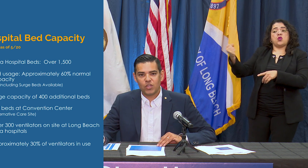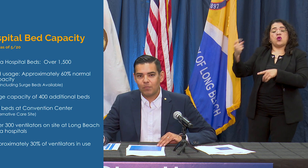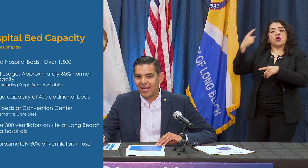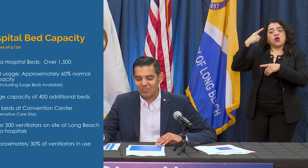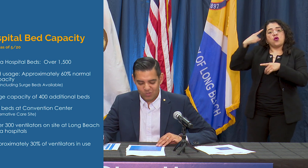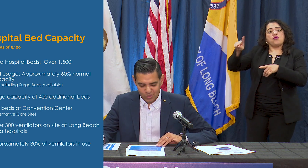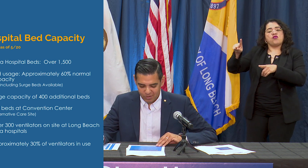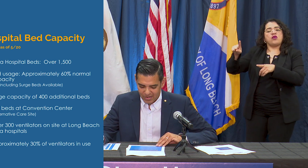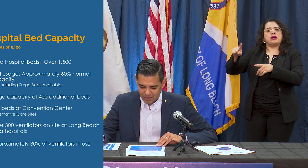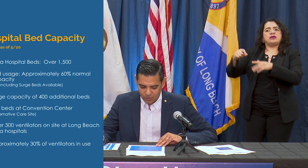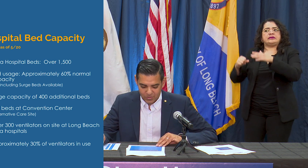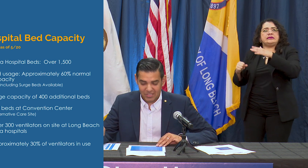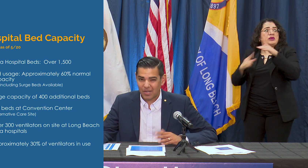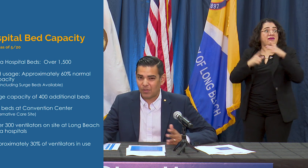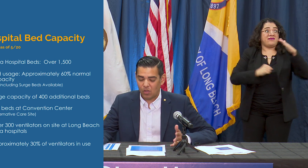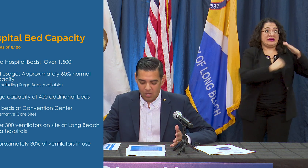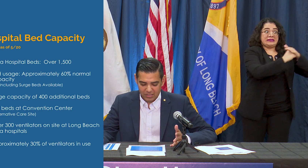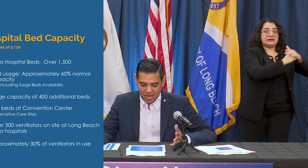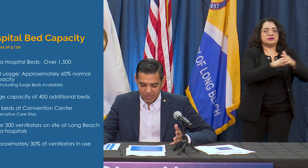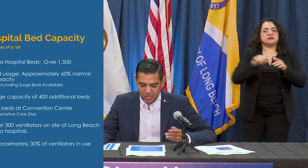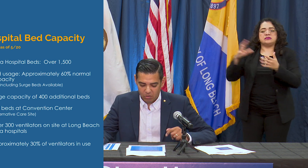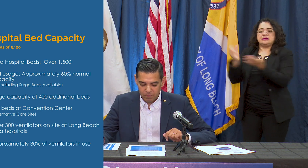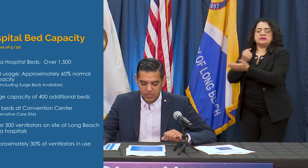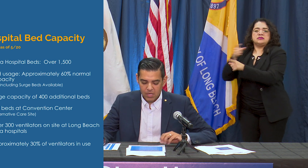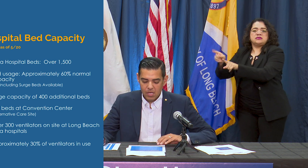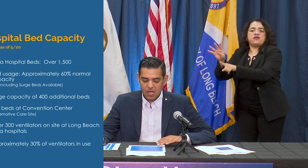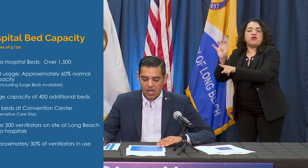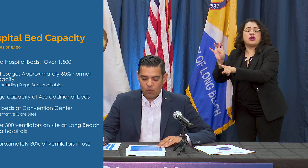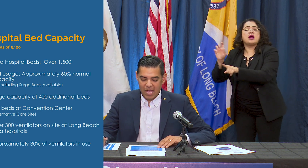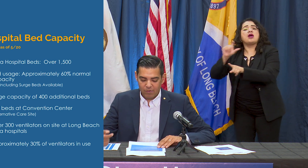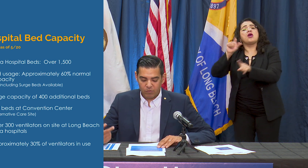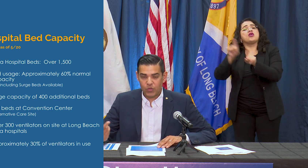center beds that are still available we set that up a long time ago, we have over